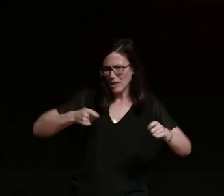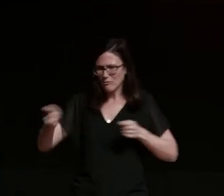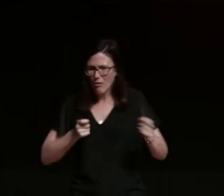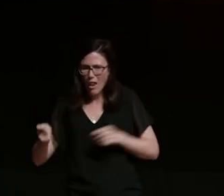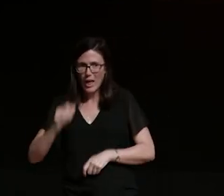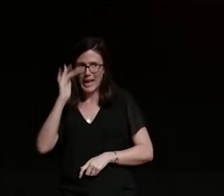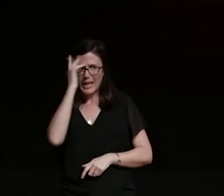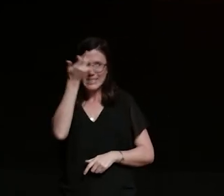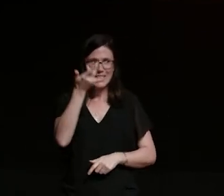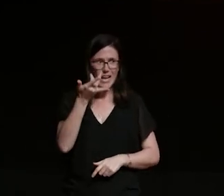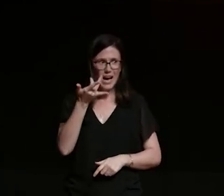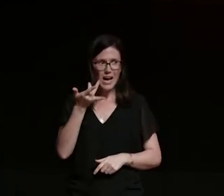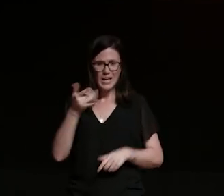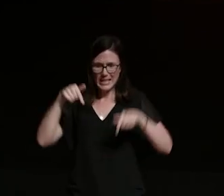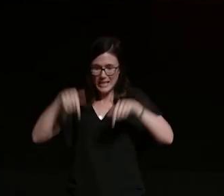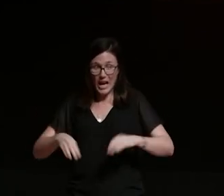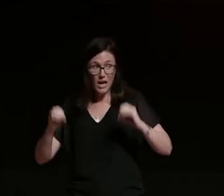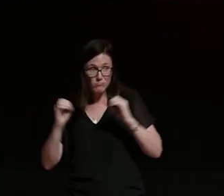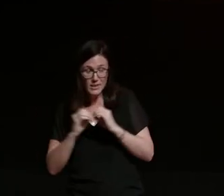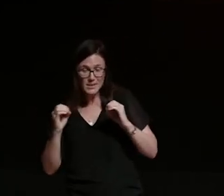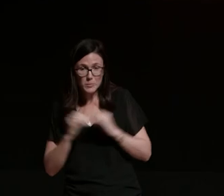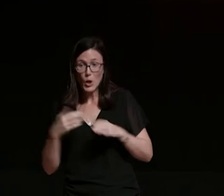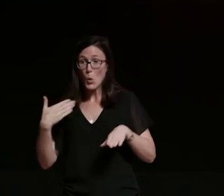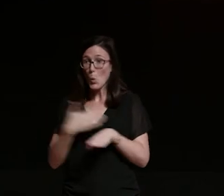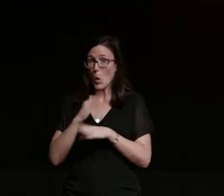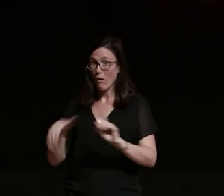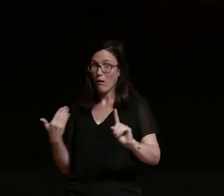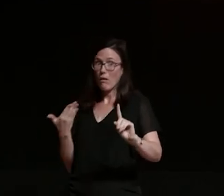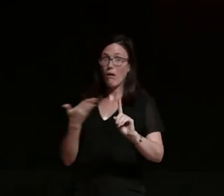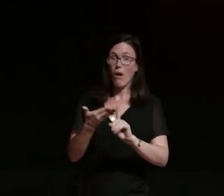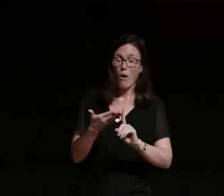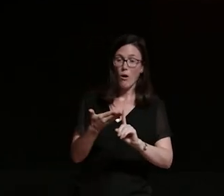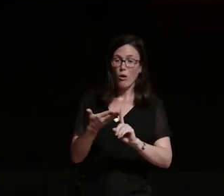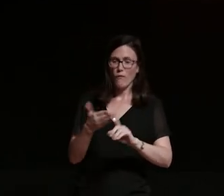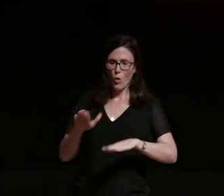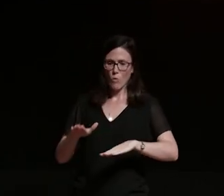based in mijan brisbane her work aims to create platforms for storytelling that is accessible and